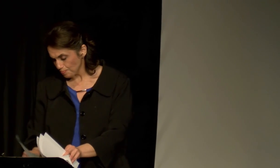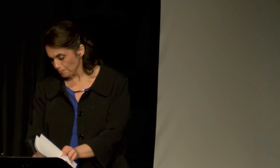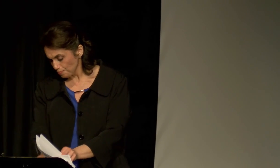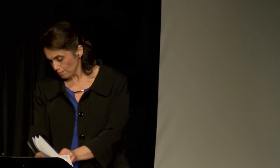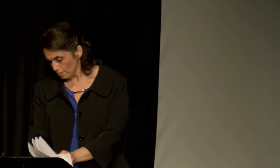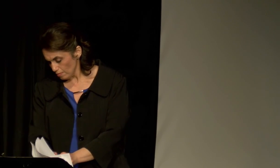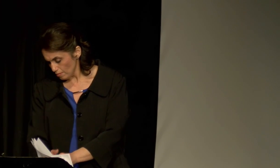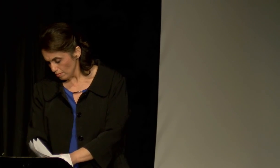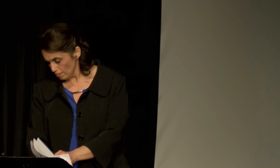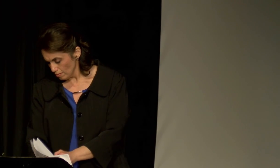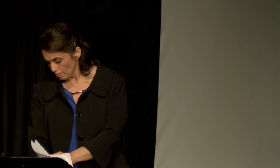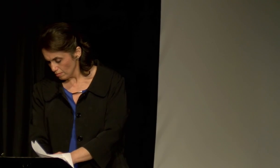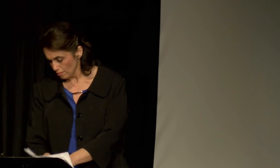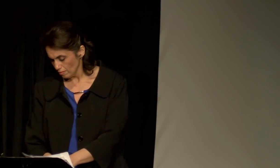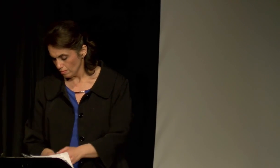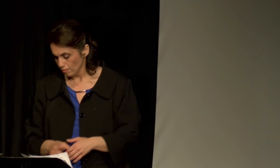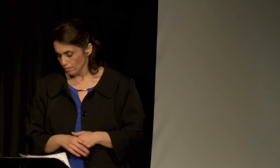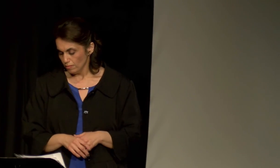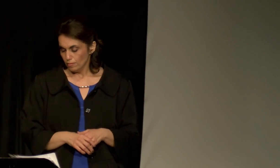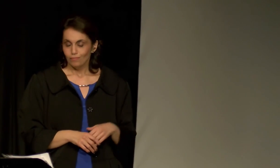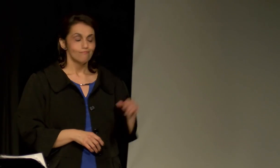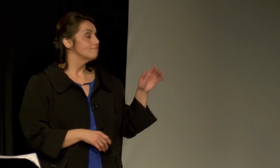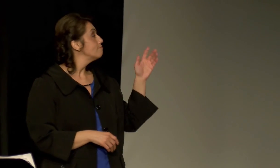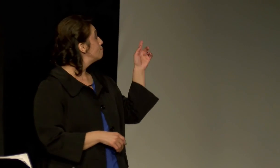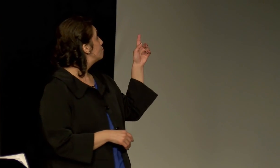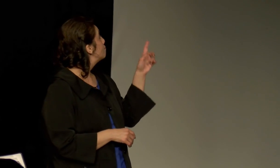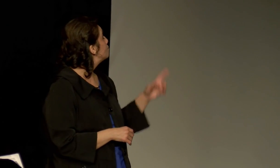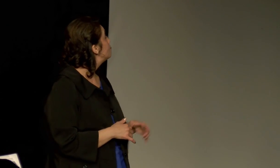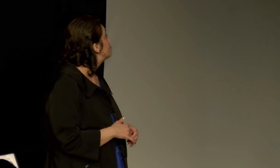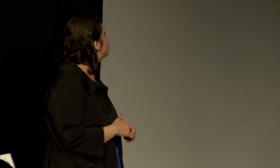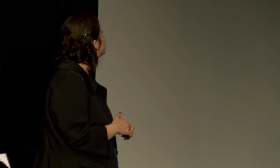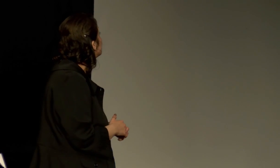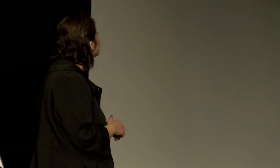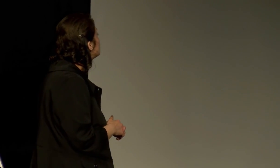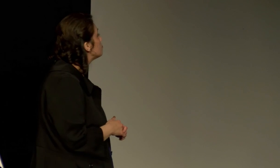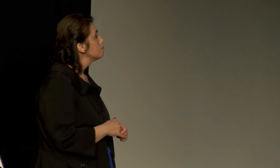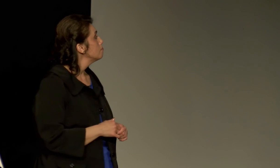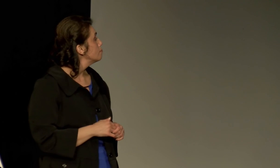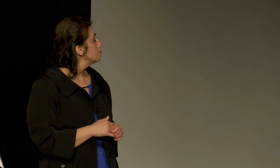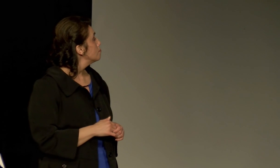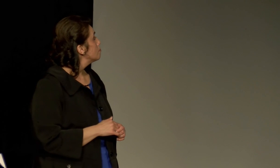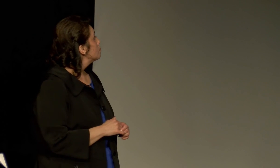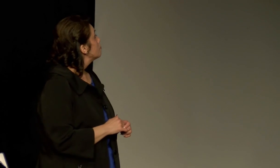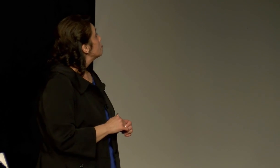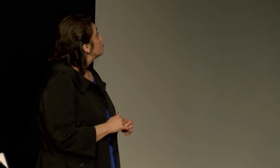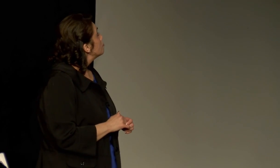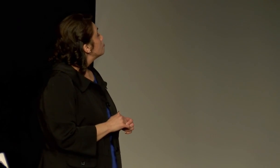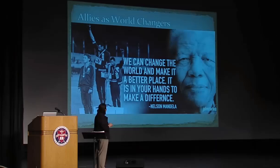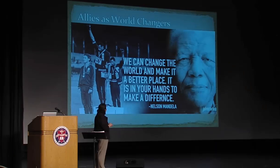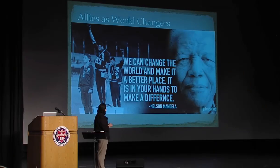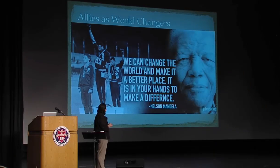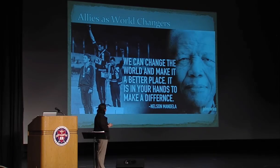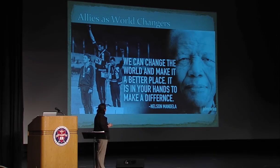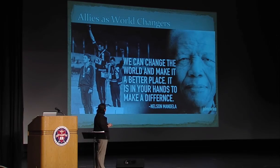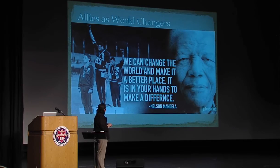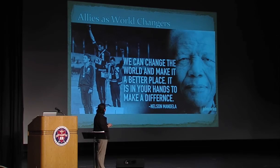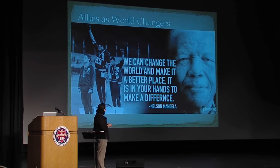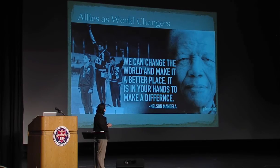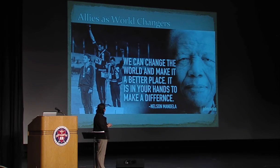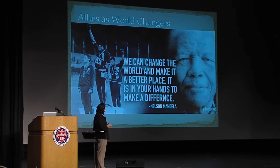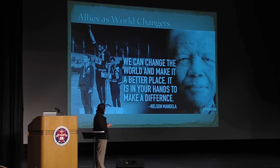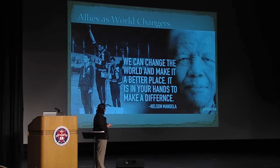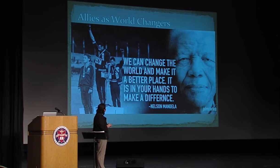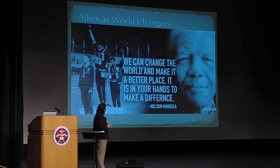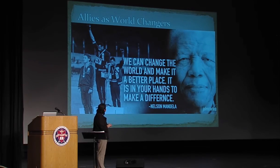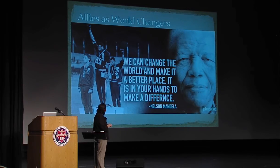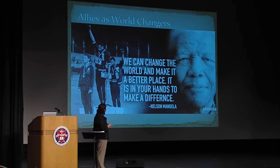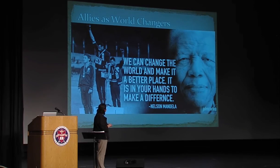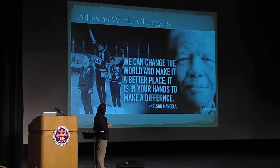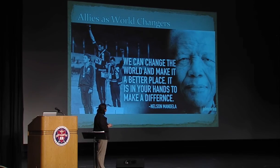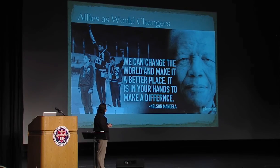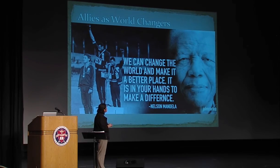We don't want those incidences to happen again.